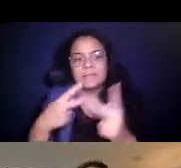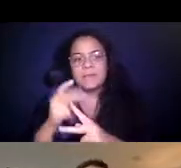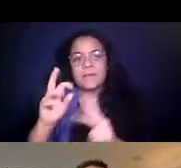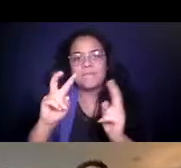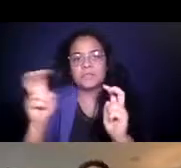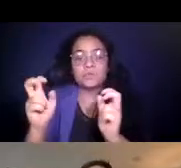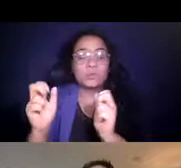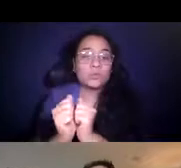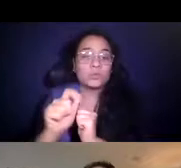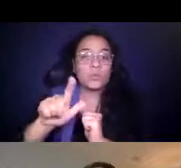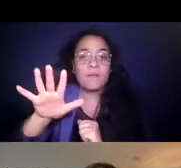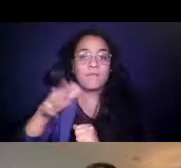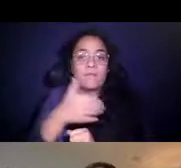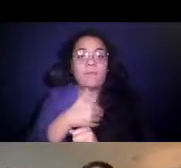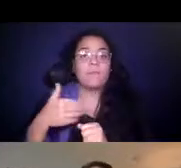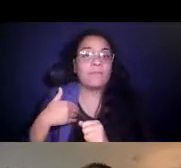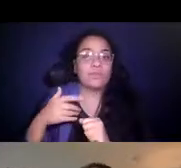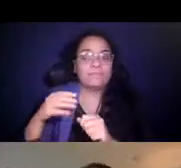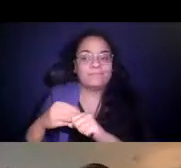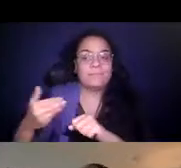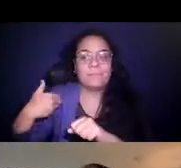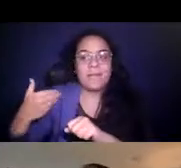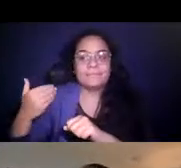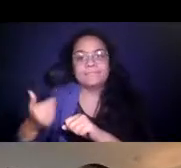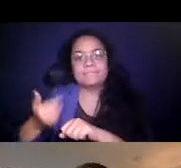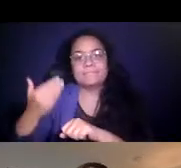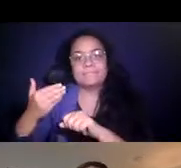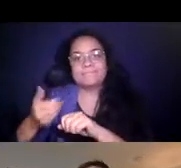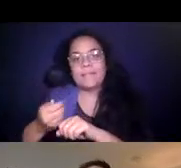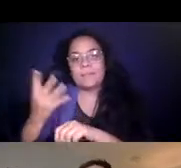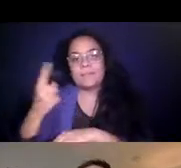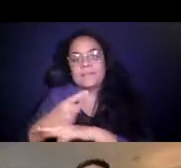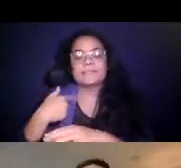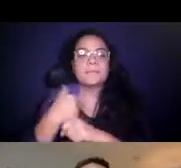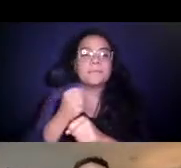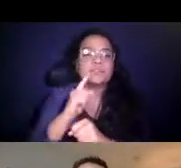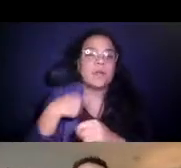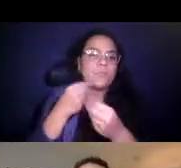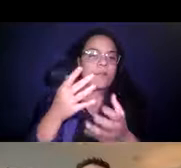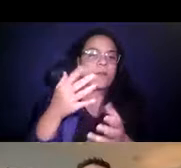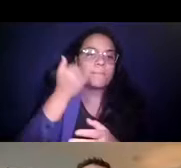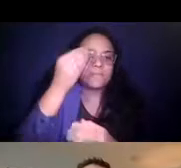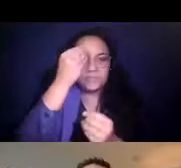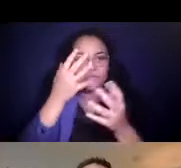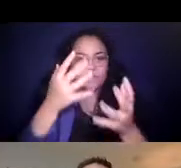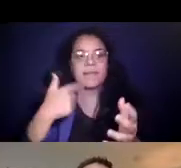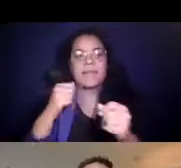14:18:30 our members in the last couple of days to make sure that I was providing kind of the best information I could provide here to this